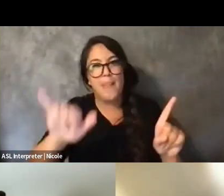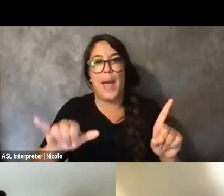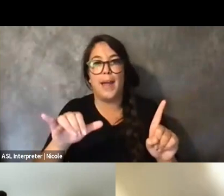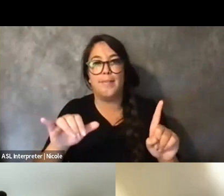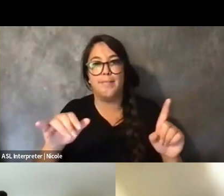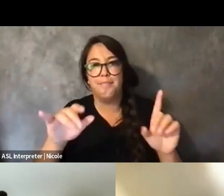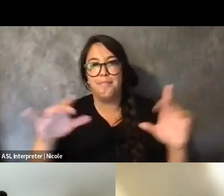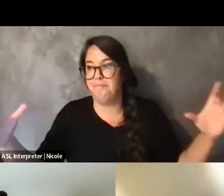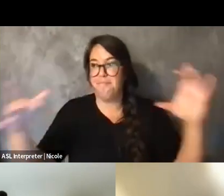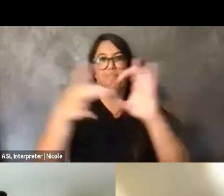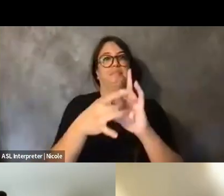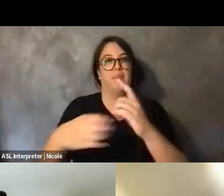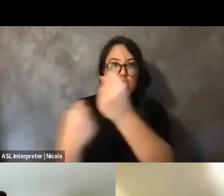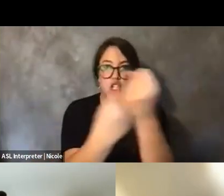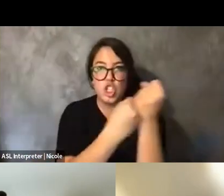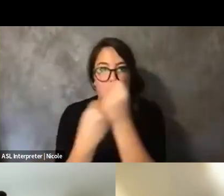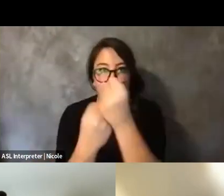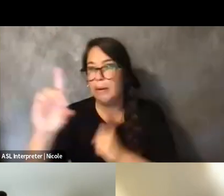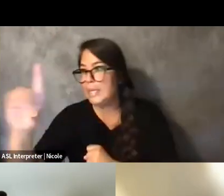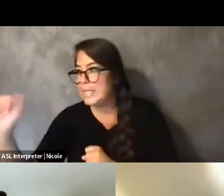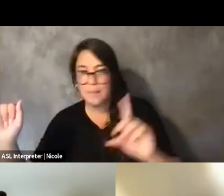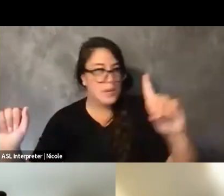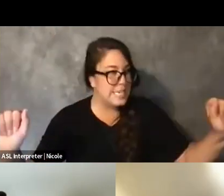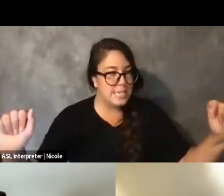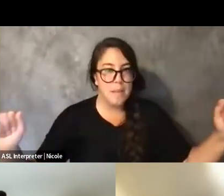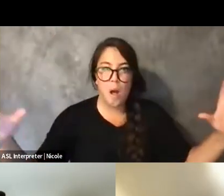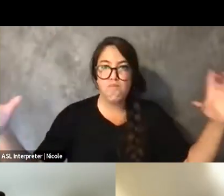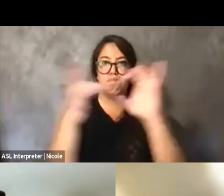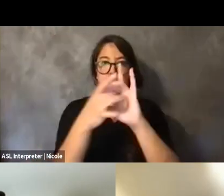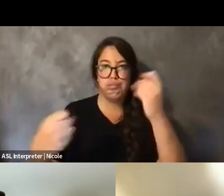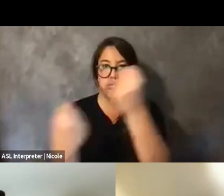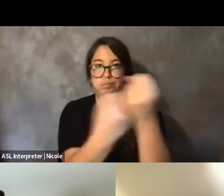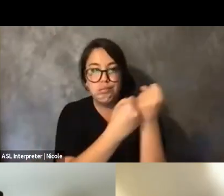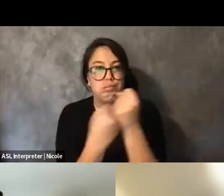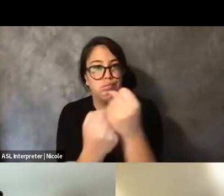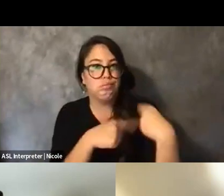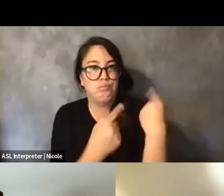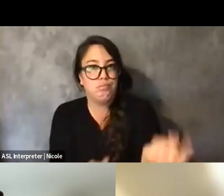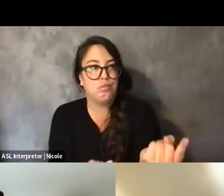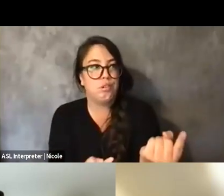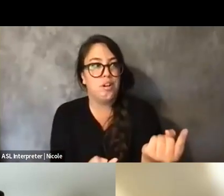that I wouldn't otherwise have if hybrid wasn't a mode that, you know, I cared about